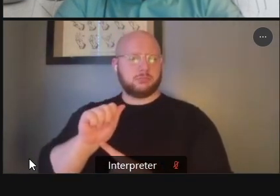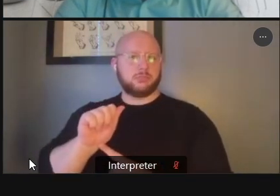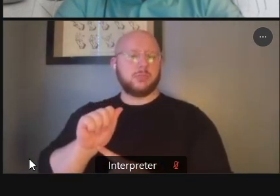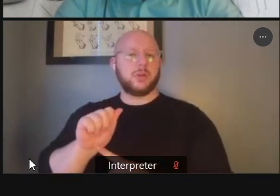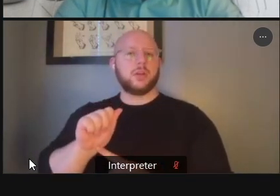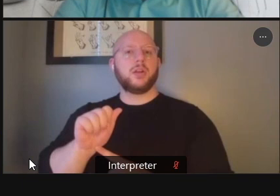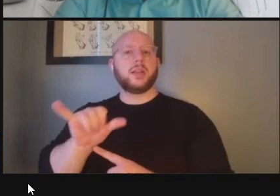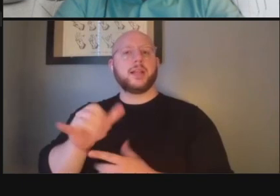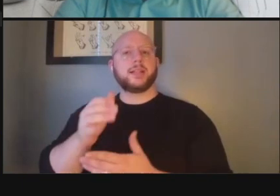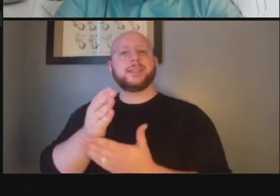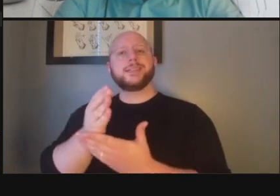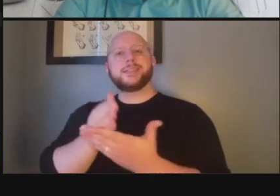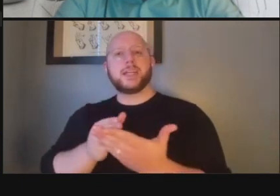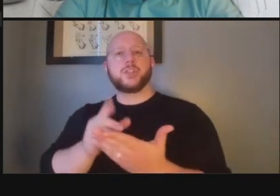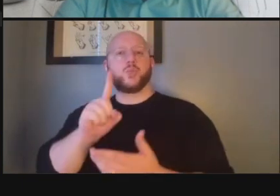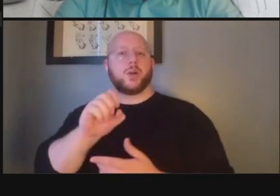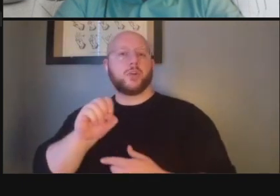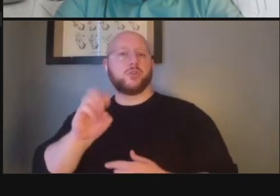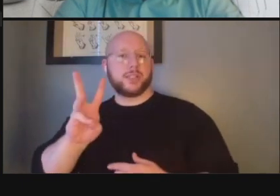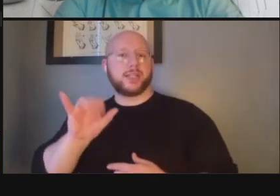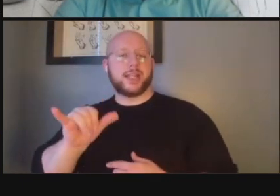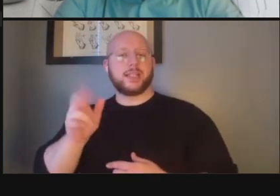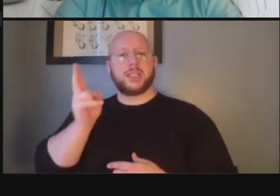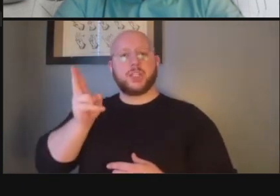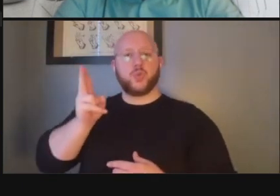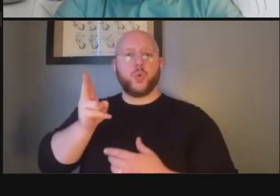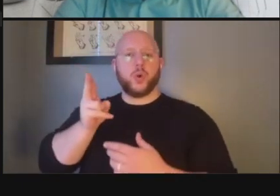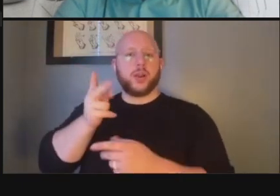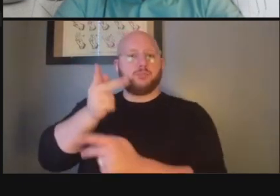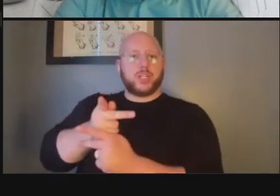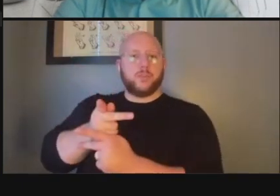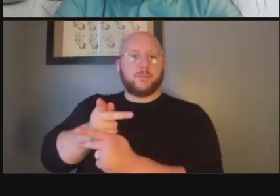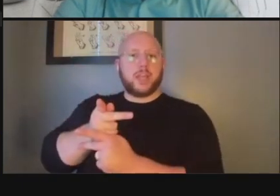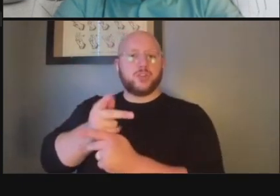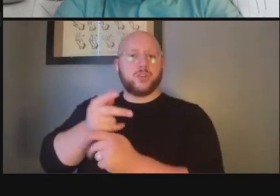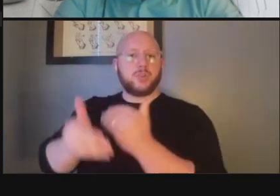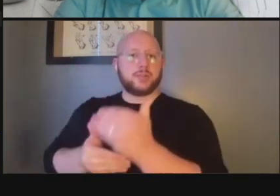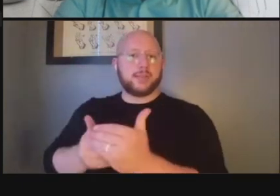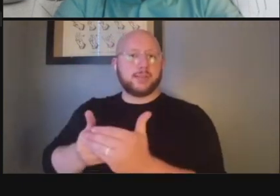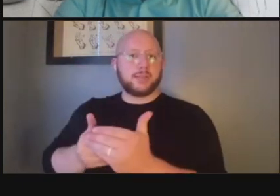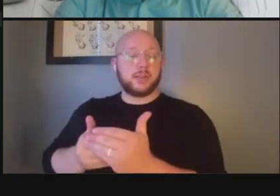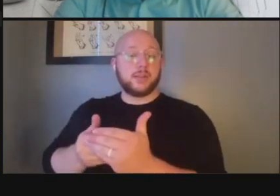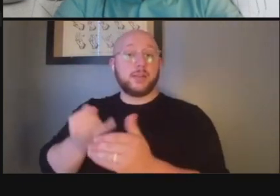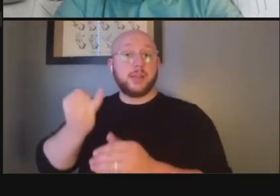106 which is a historic preservation process if we have to go through something like that